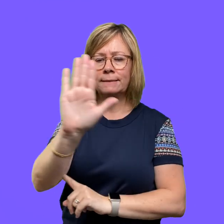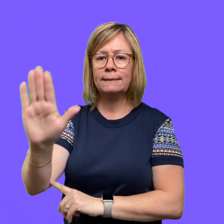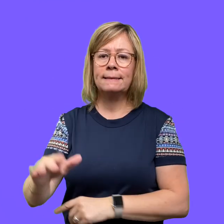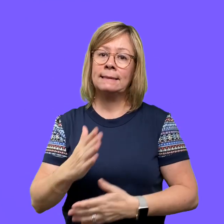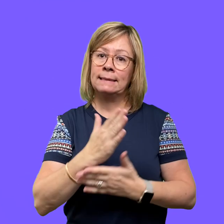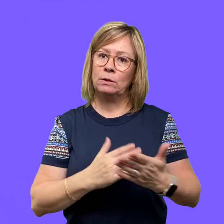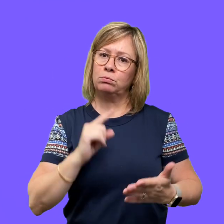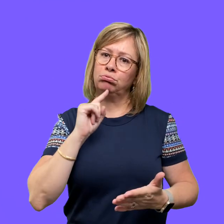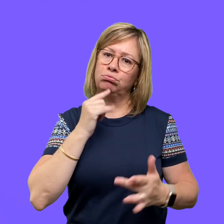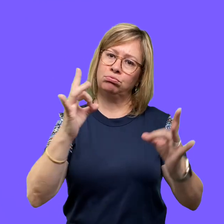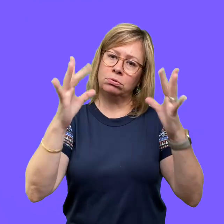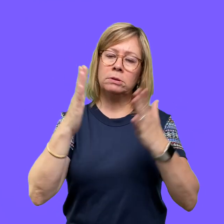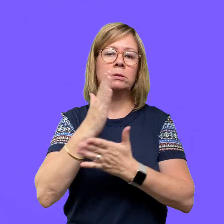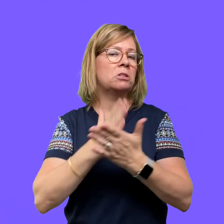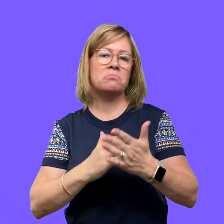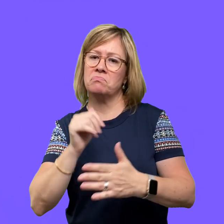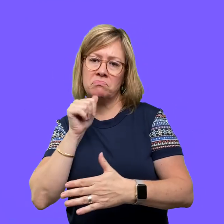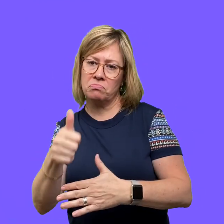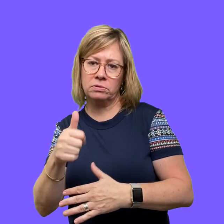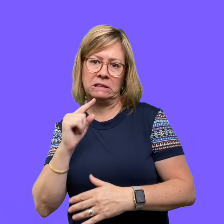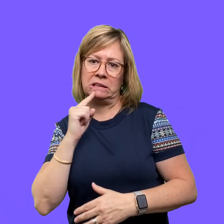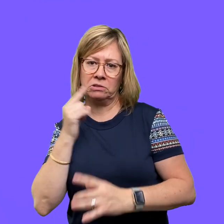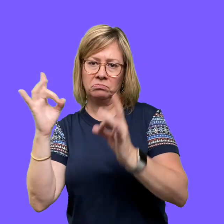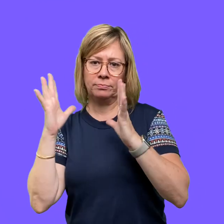Some are very severe, whereas others are less serious.